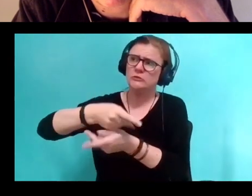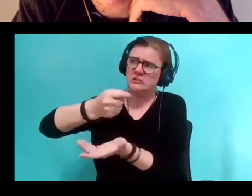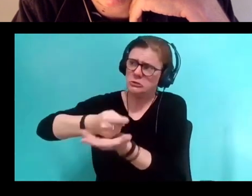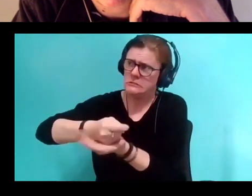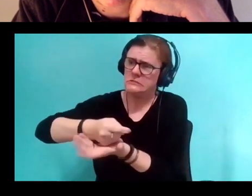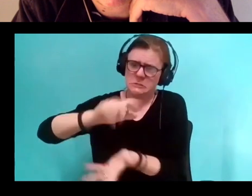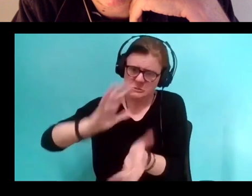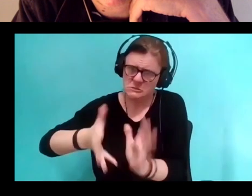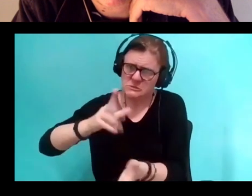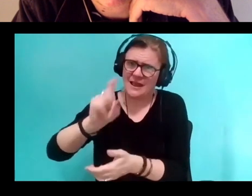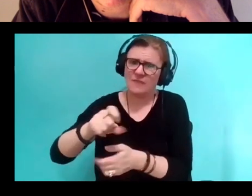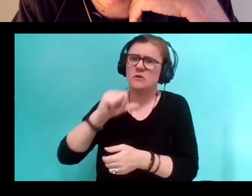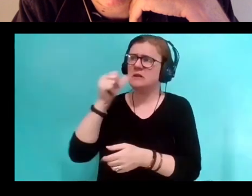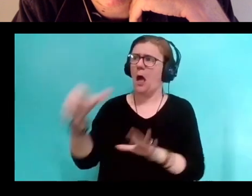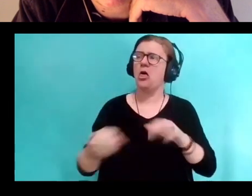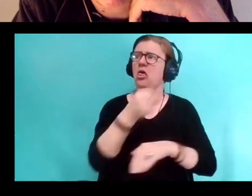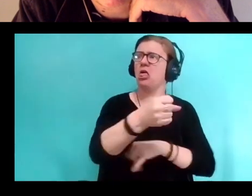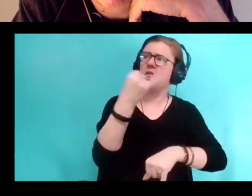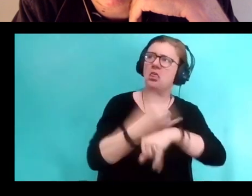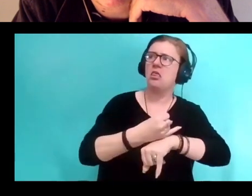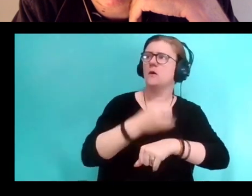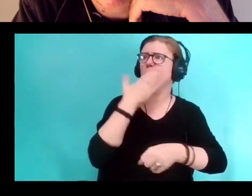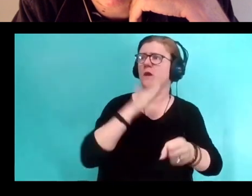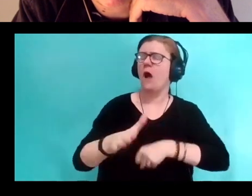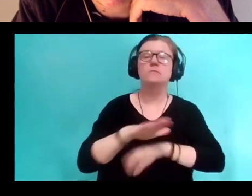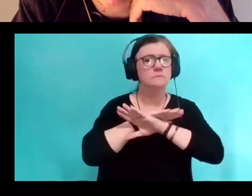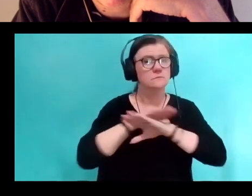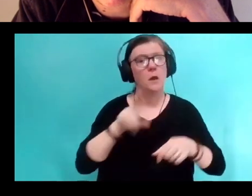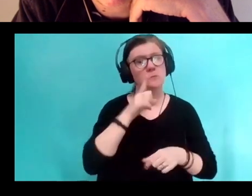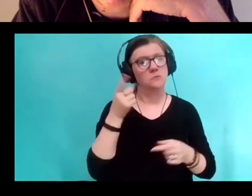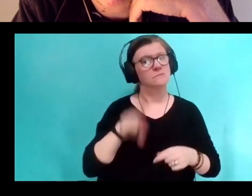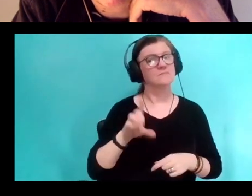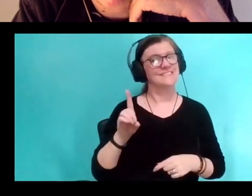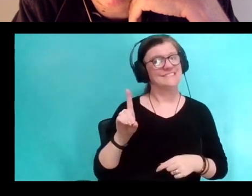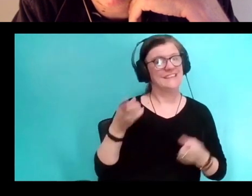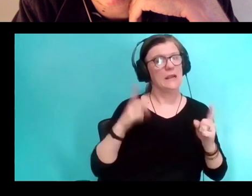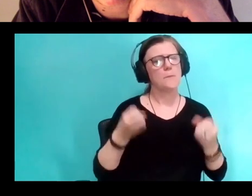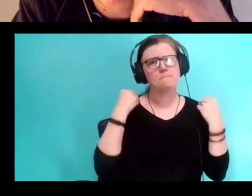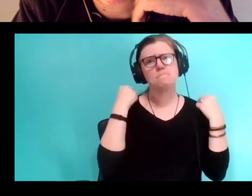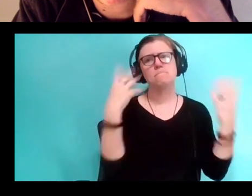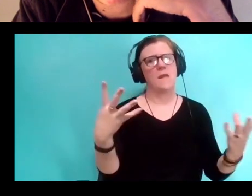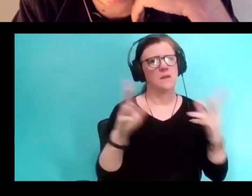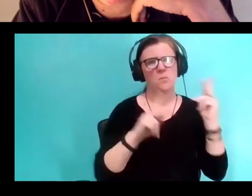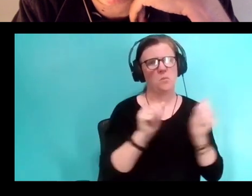and not just put them in an institution," which was what happened to so many millions of disabled people.